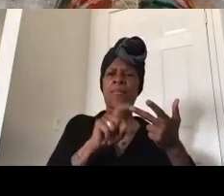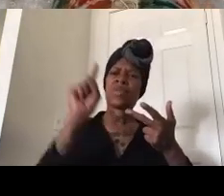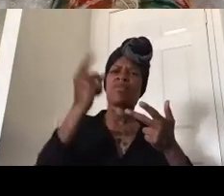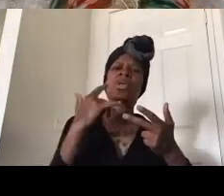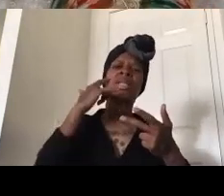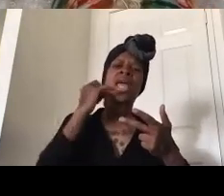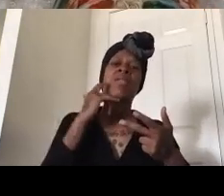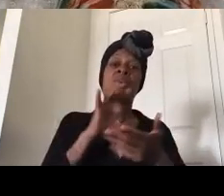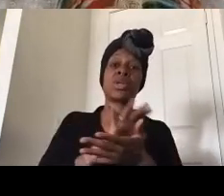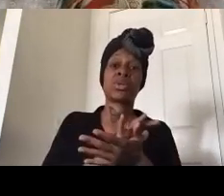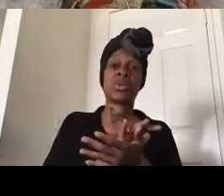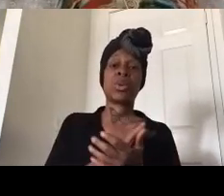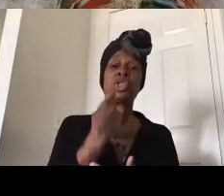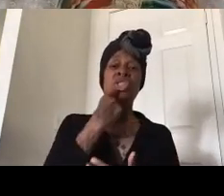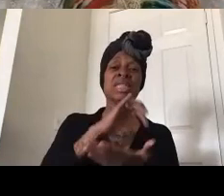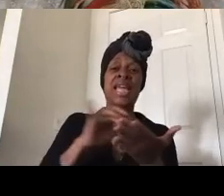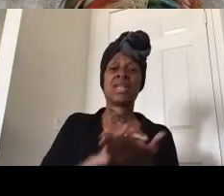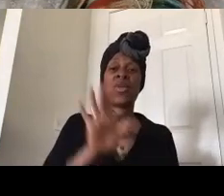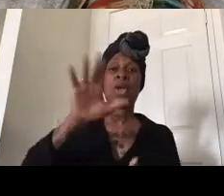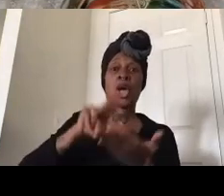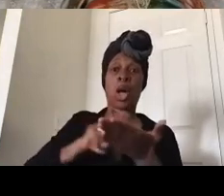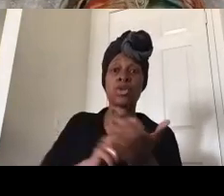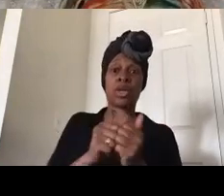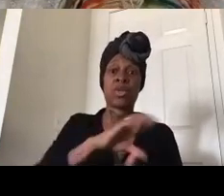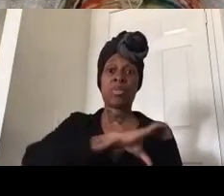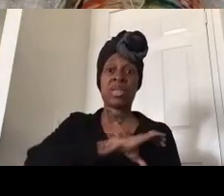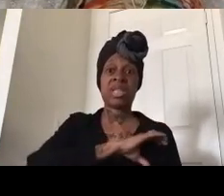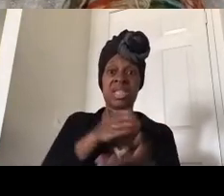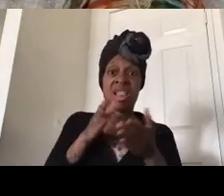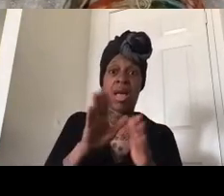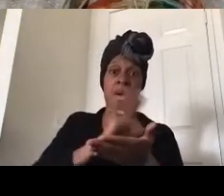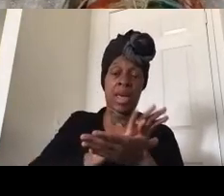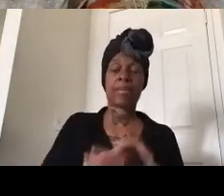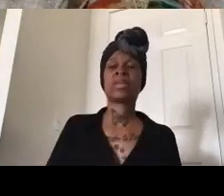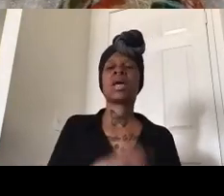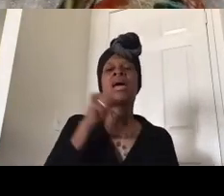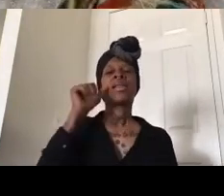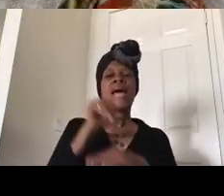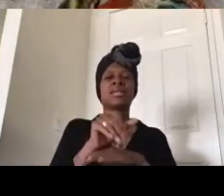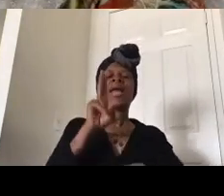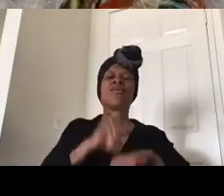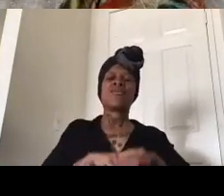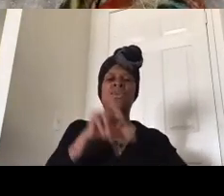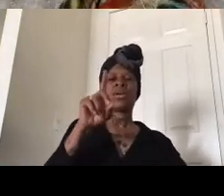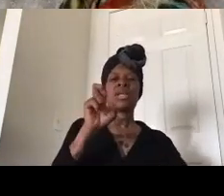school just canceled their contract um and then last night of course denver public schools so we want